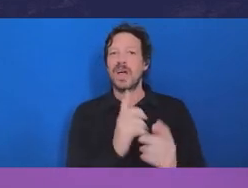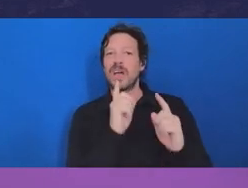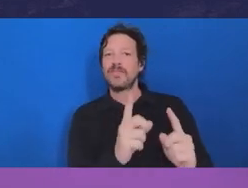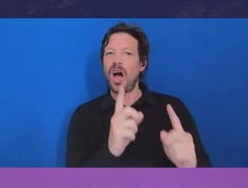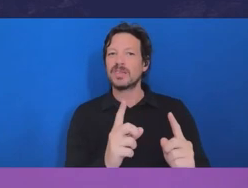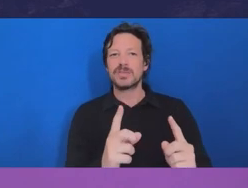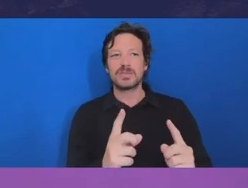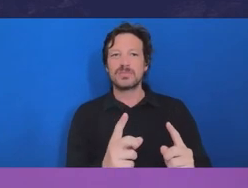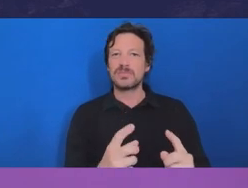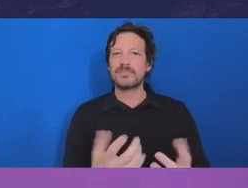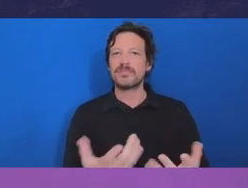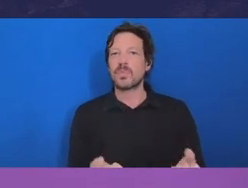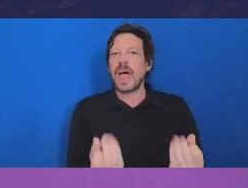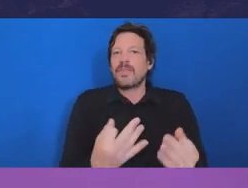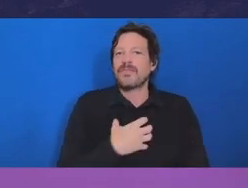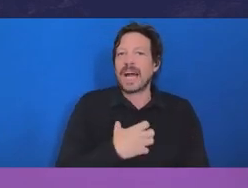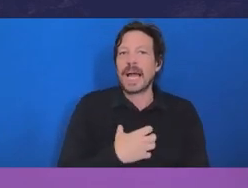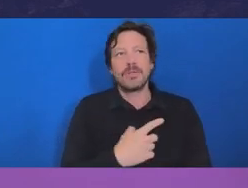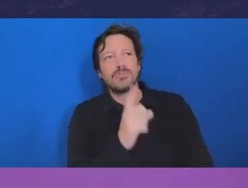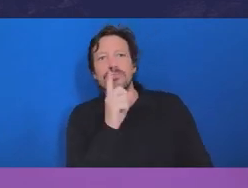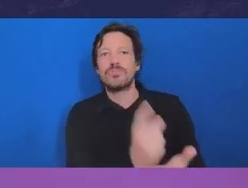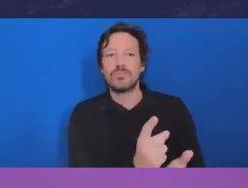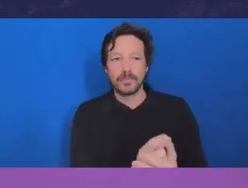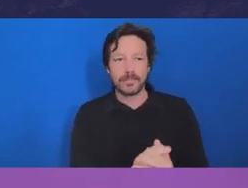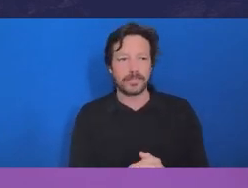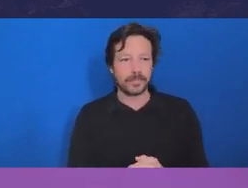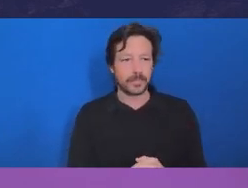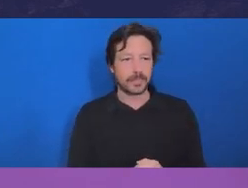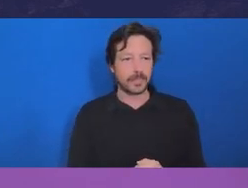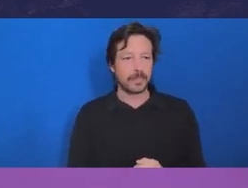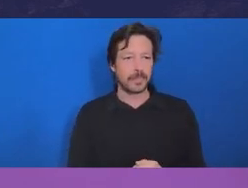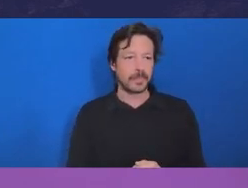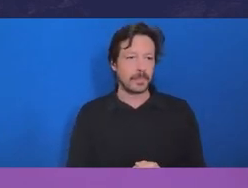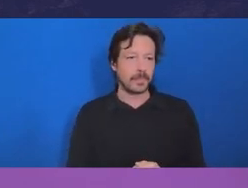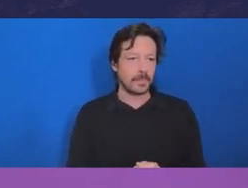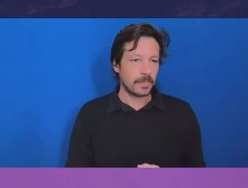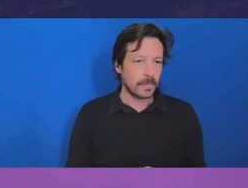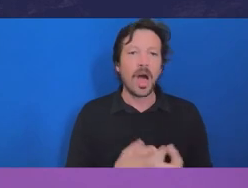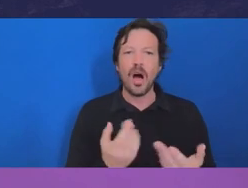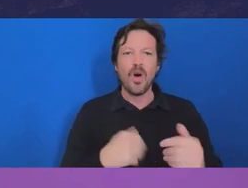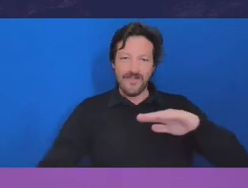I like to talk about it as full and frank advice, full in the sense that where I have seen